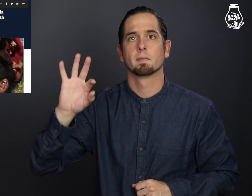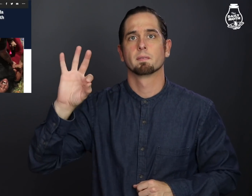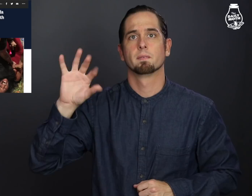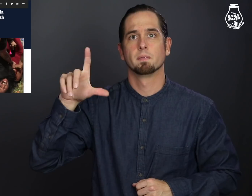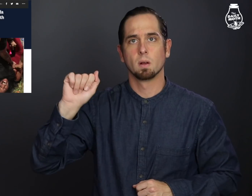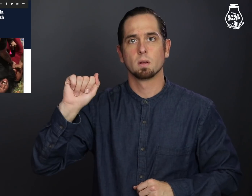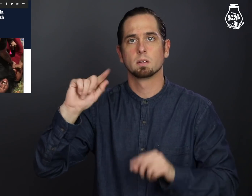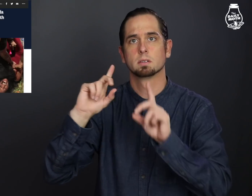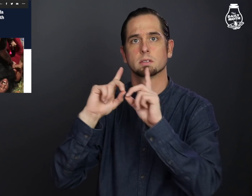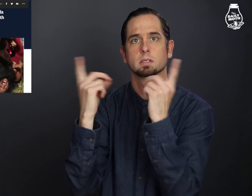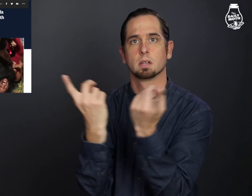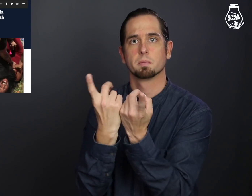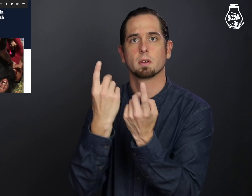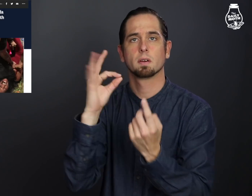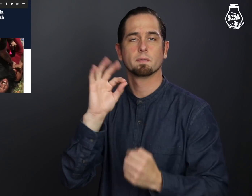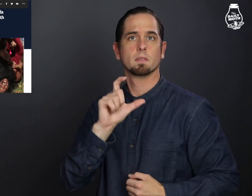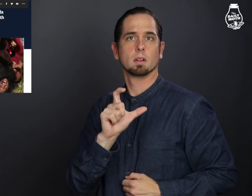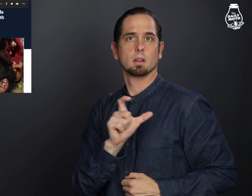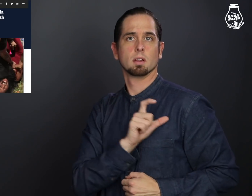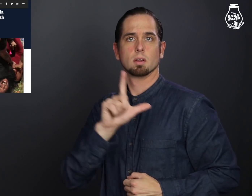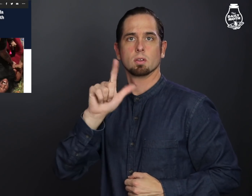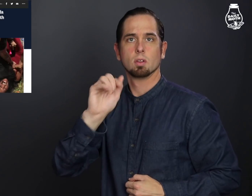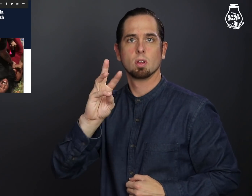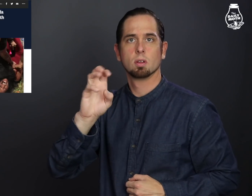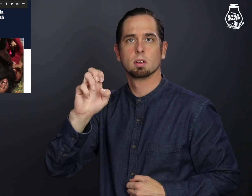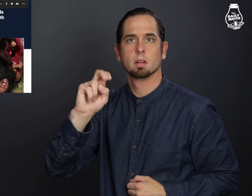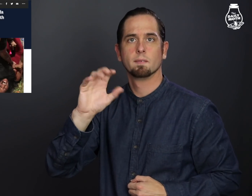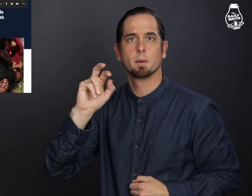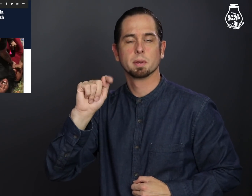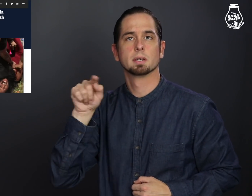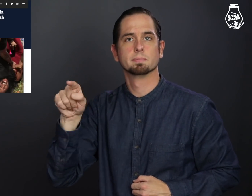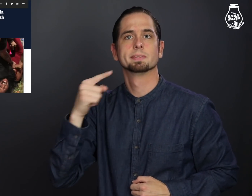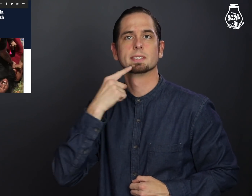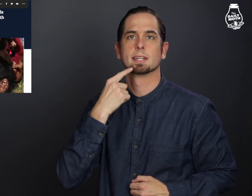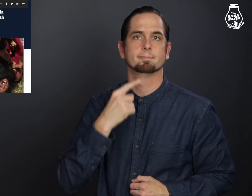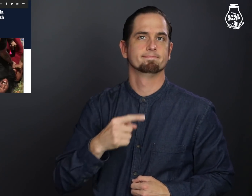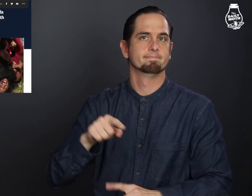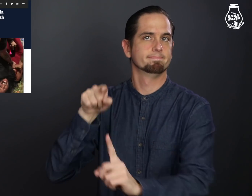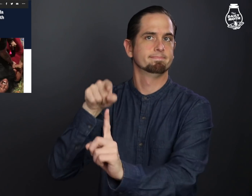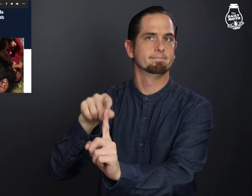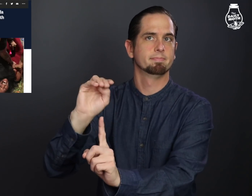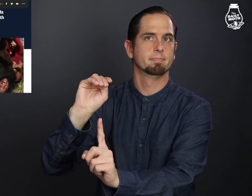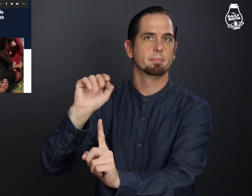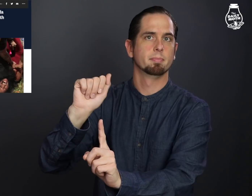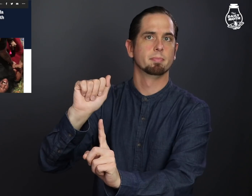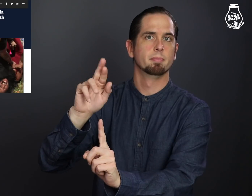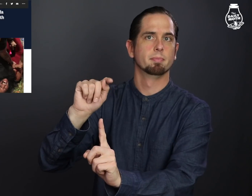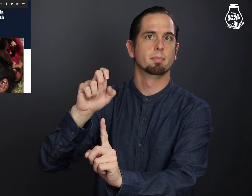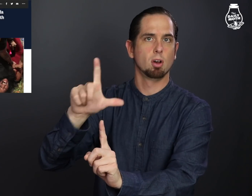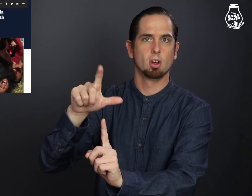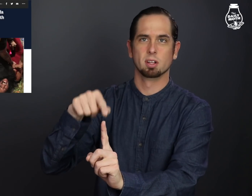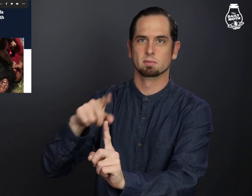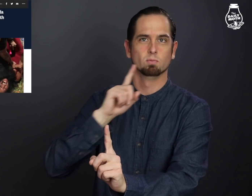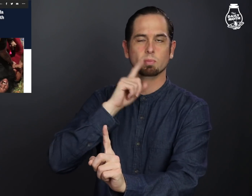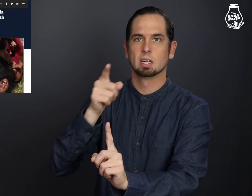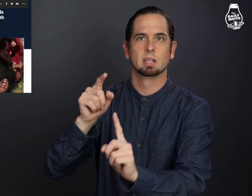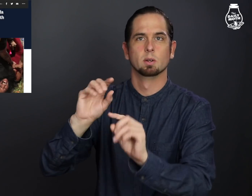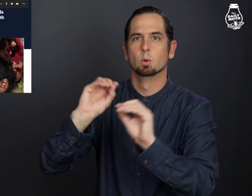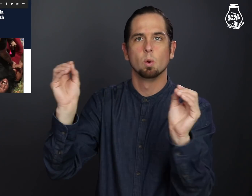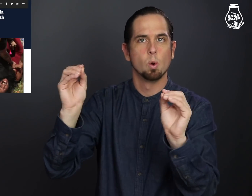The Florida Department of Law Enforcement said Martel had